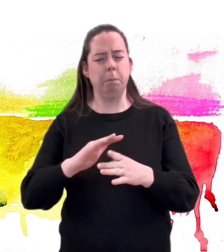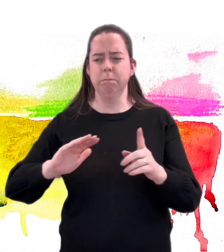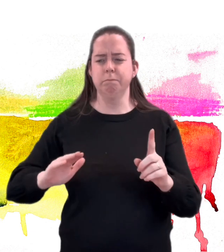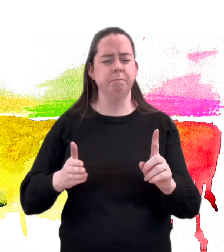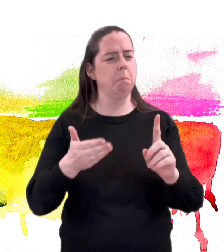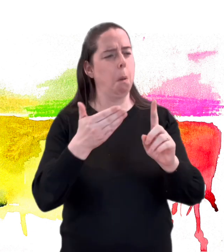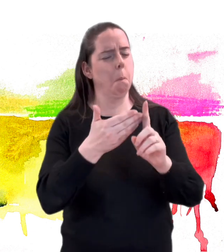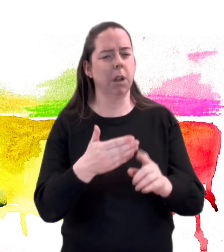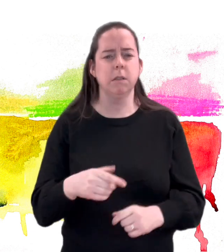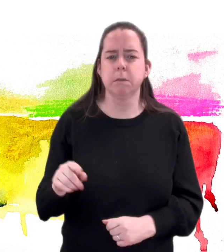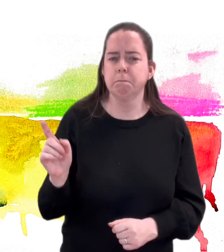Job Purpose.